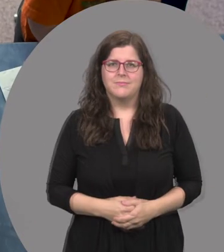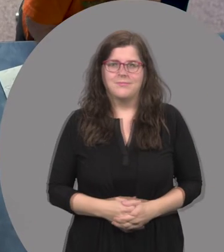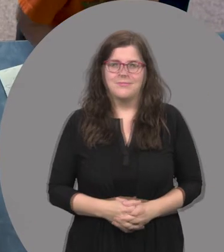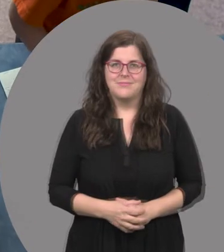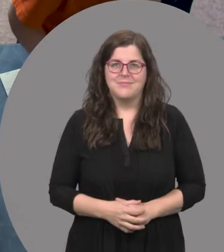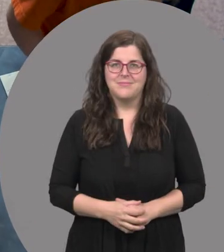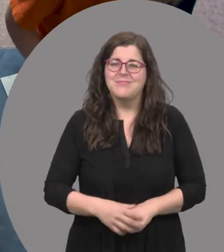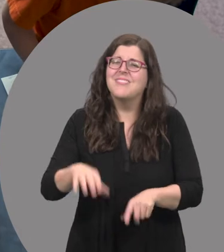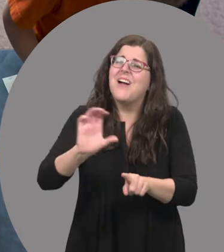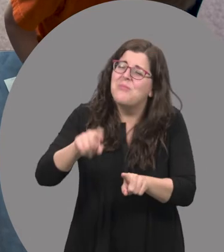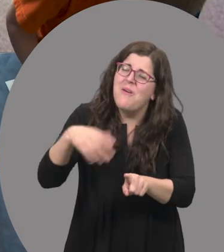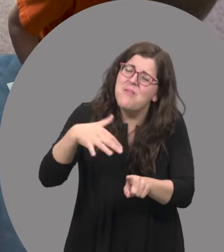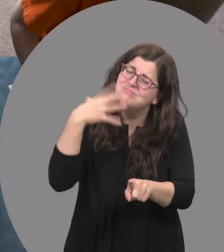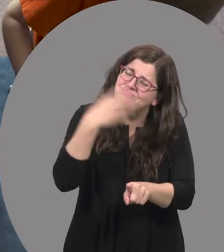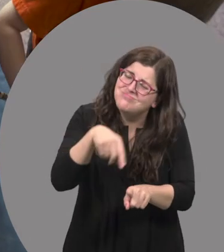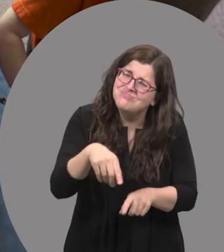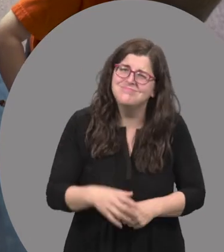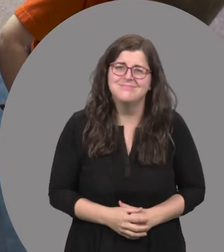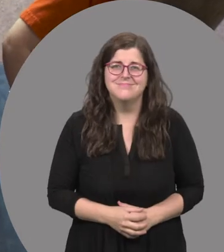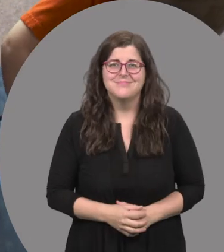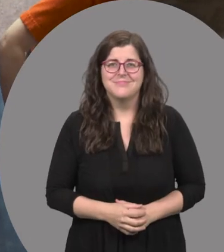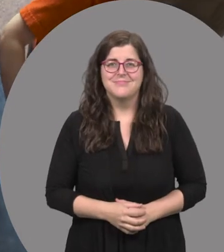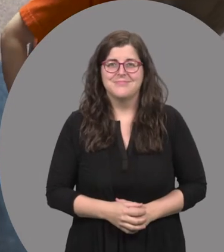Cameron: Look at my picture. Care Giver: Oh, it’s beautiful Cameron! Good job!